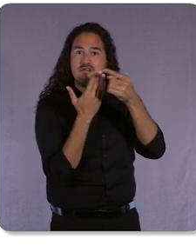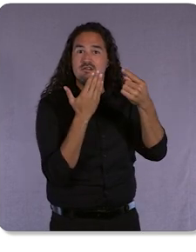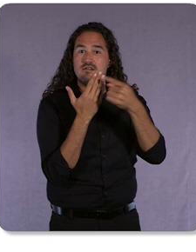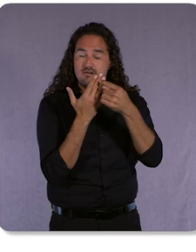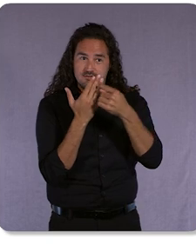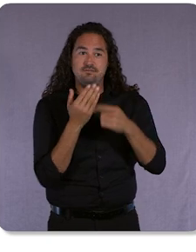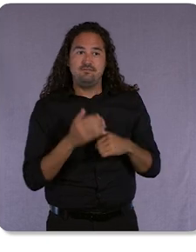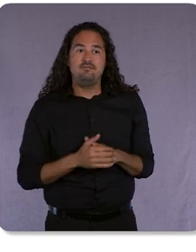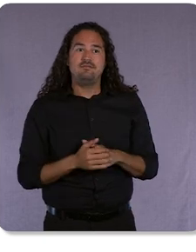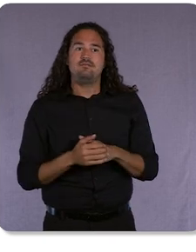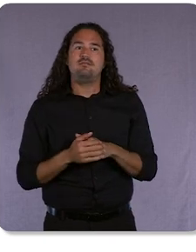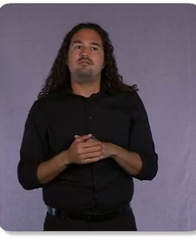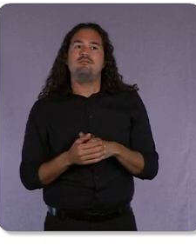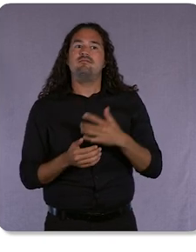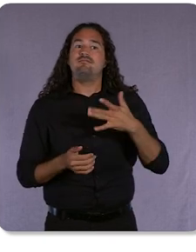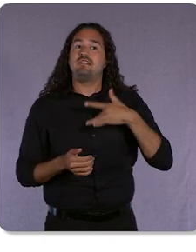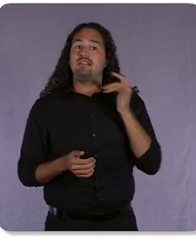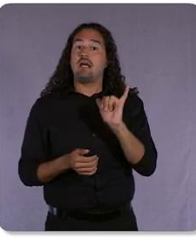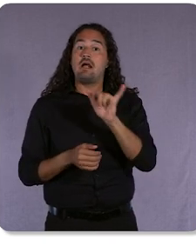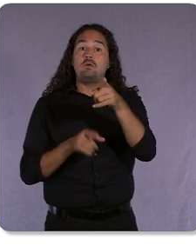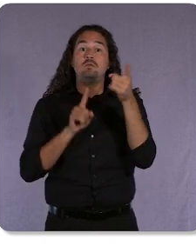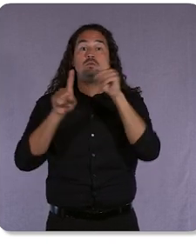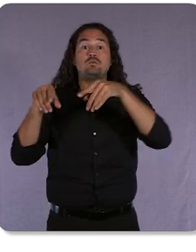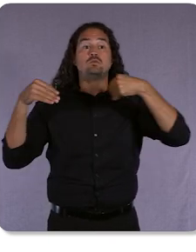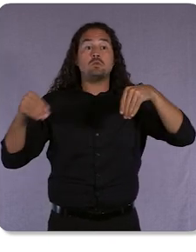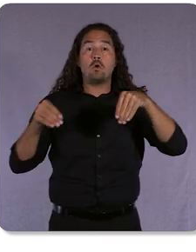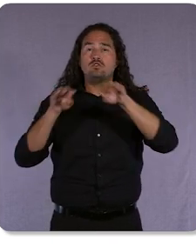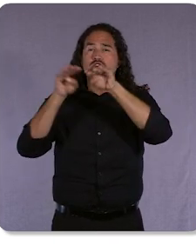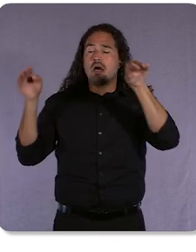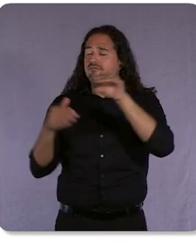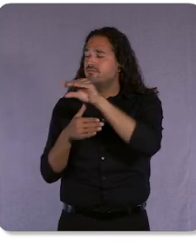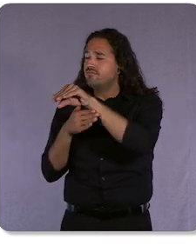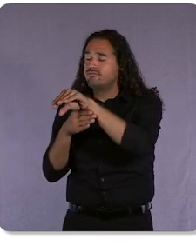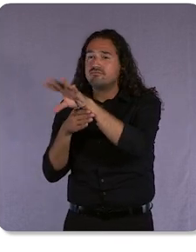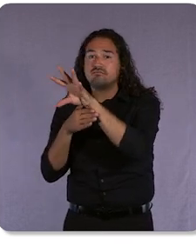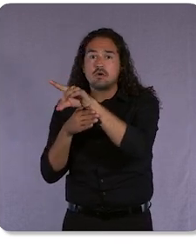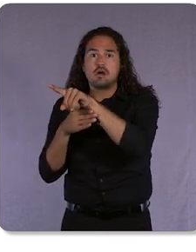products on a store shelf just like this and see an overlay of helpful insights